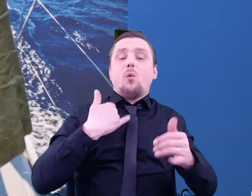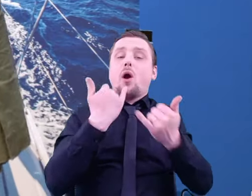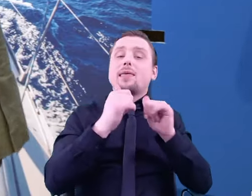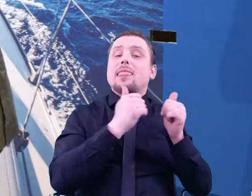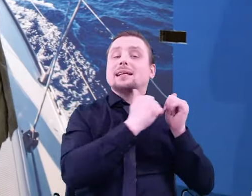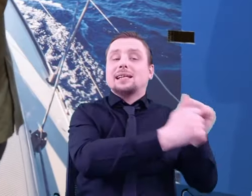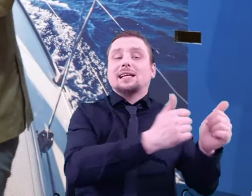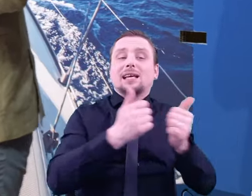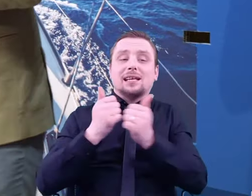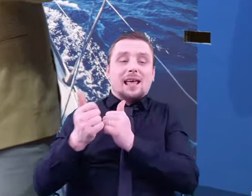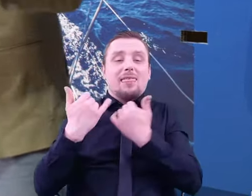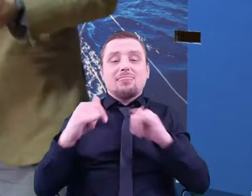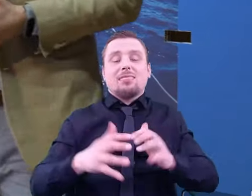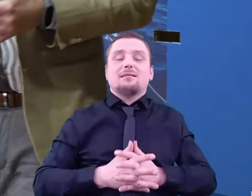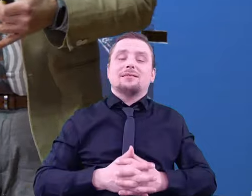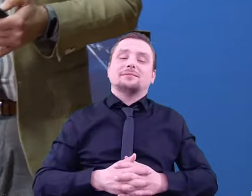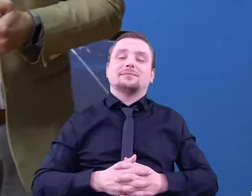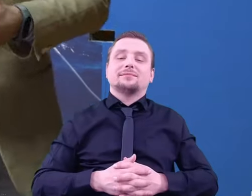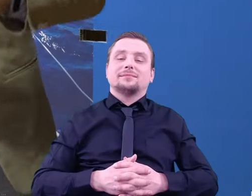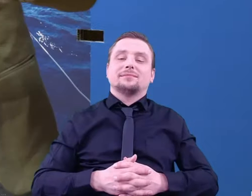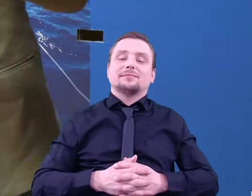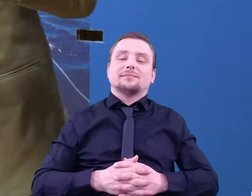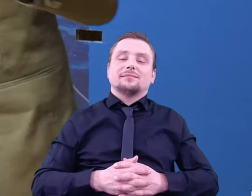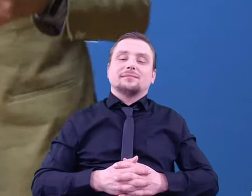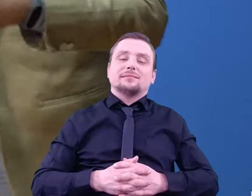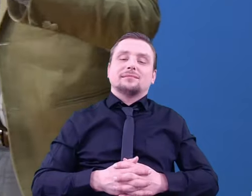This is an image from one of the studies